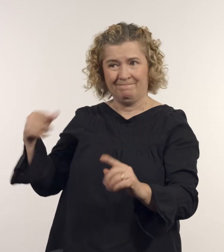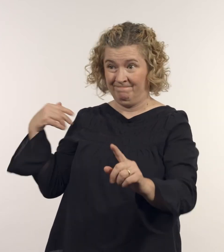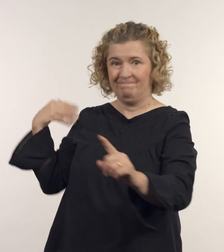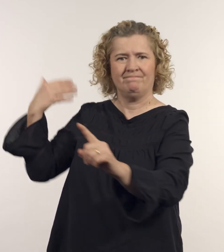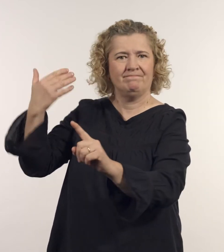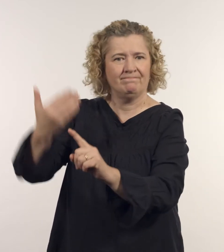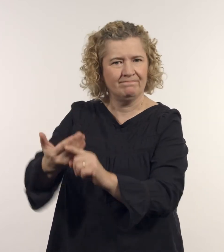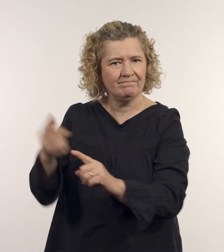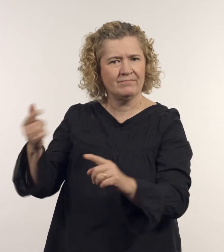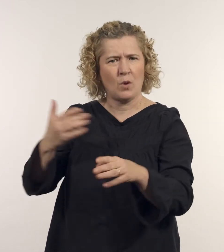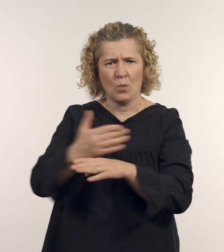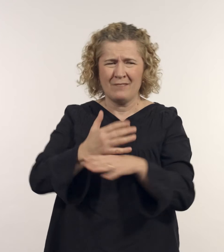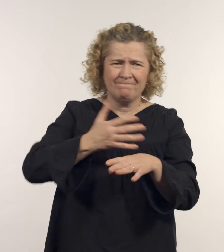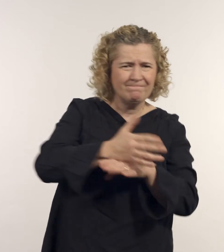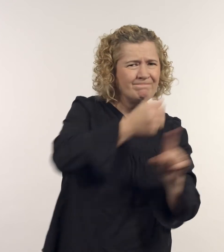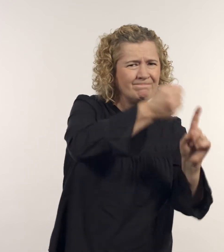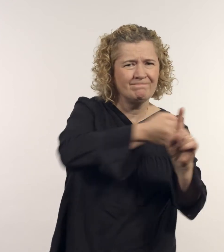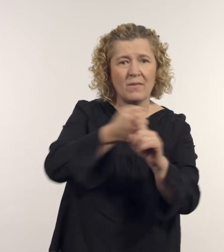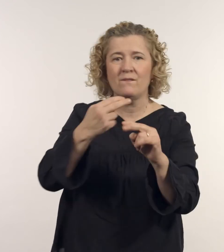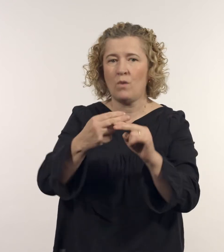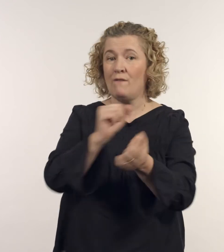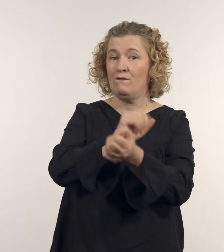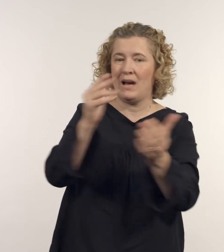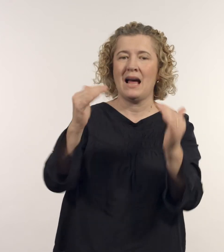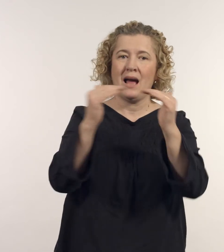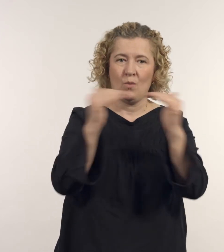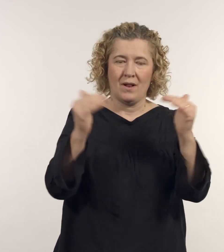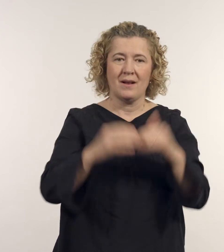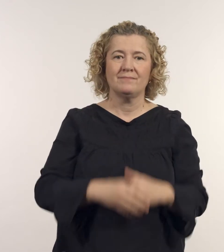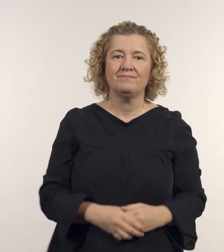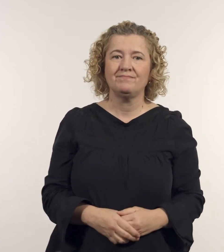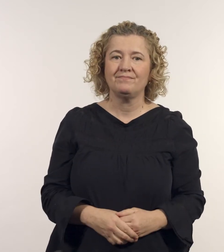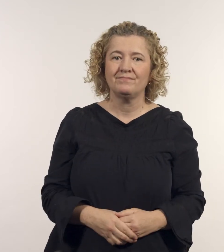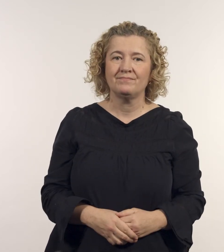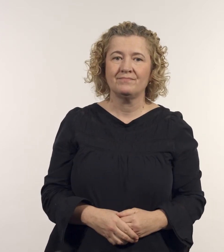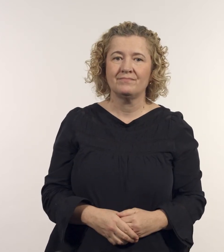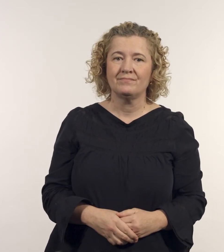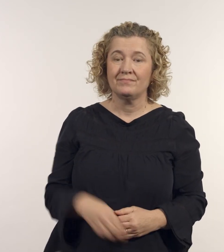He’s worked tirelessly ever since as an activist for freedom and equality.